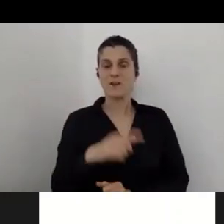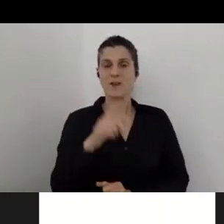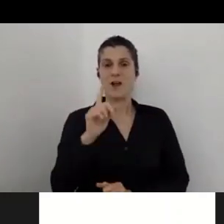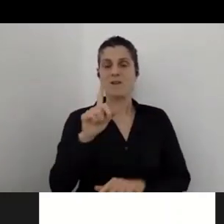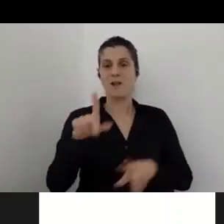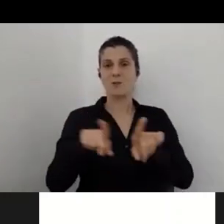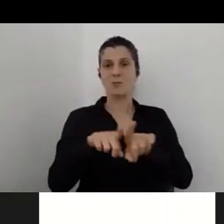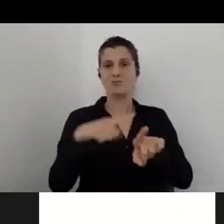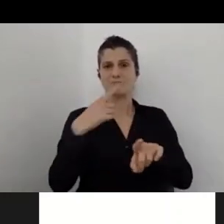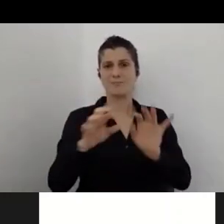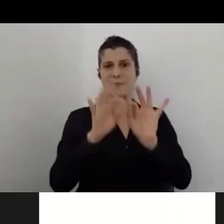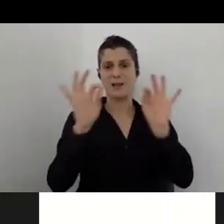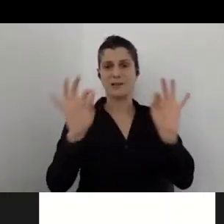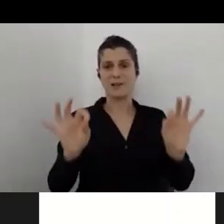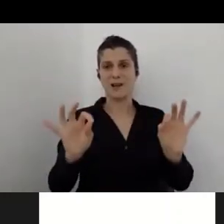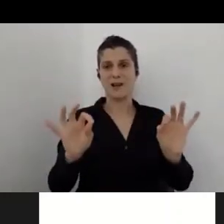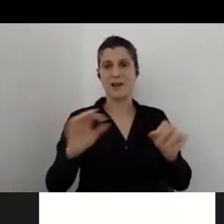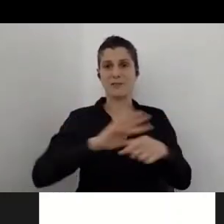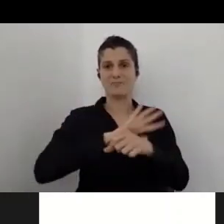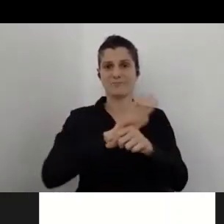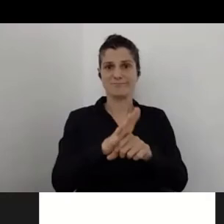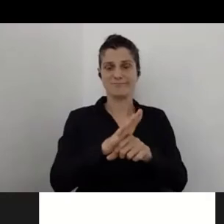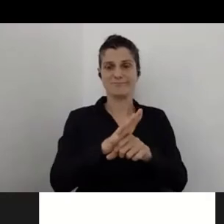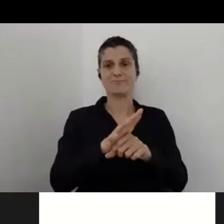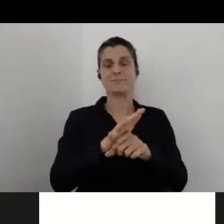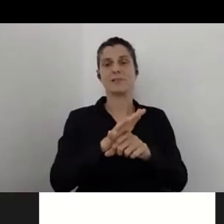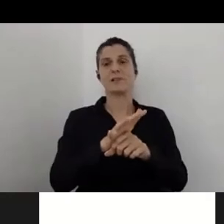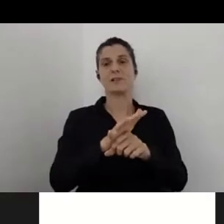COVID-19 really has a lot of new challenges for us is